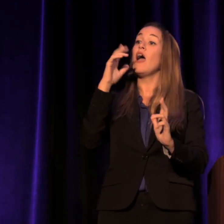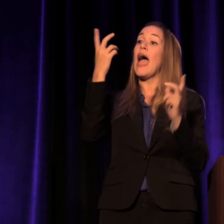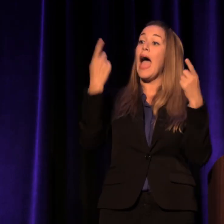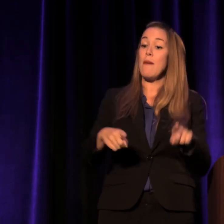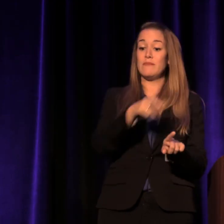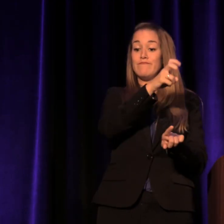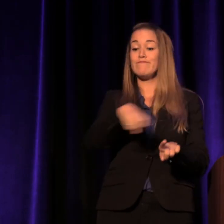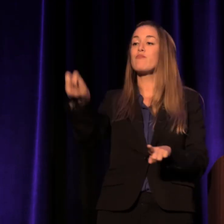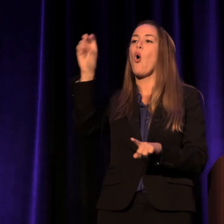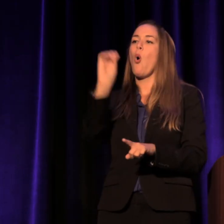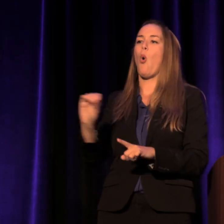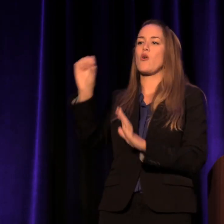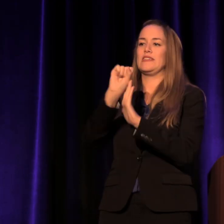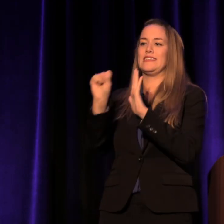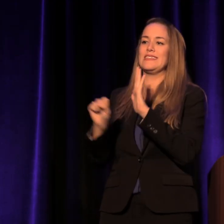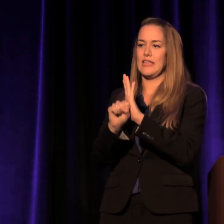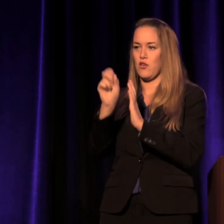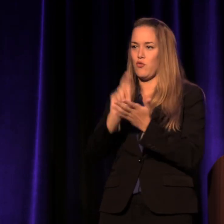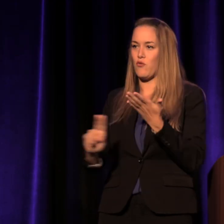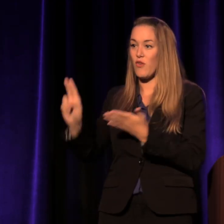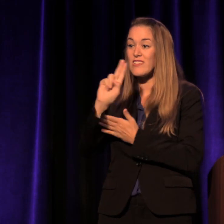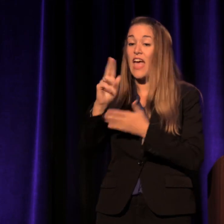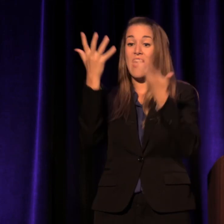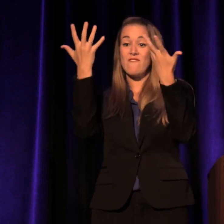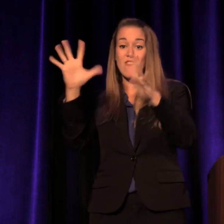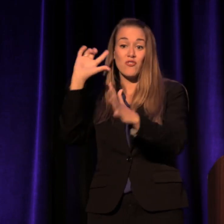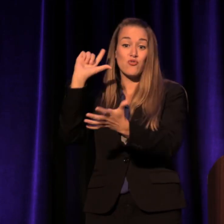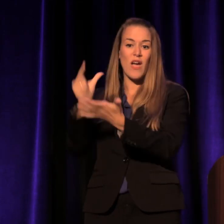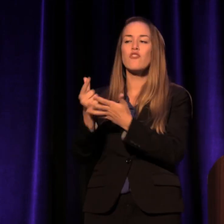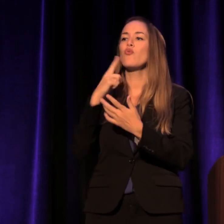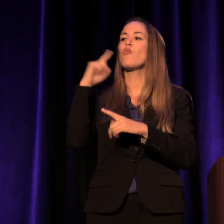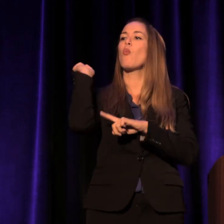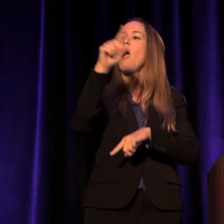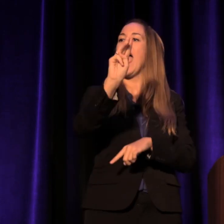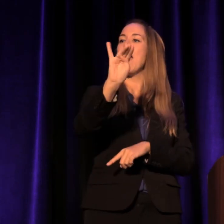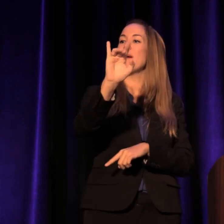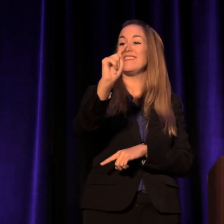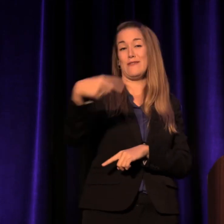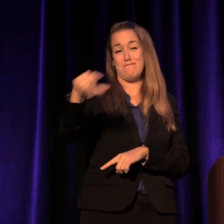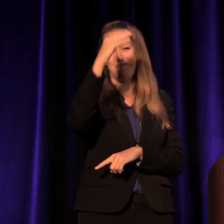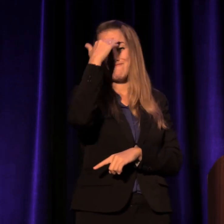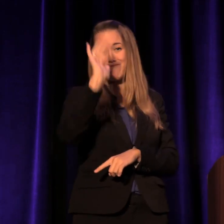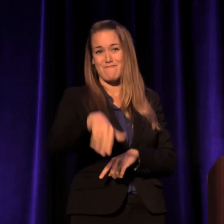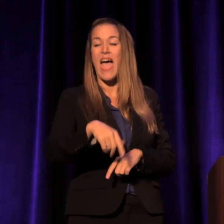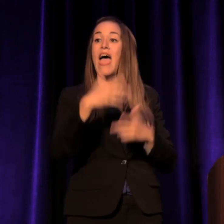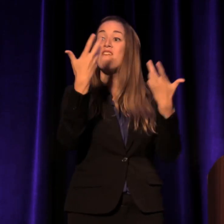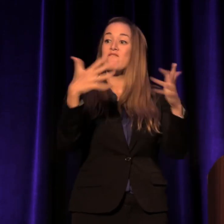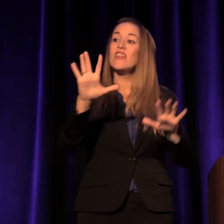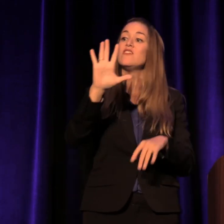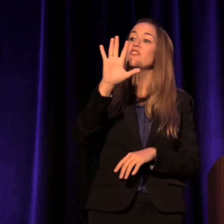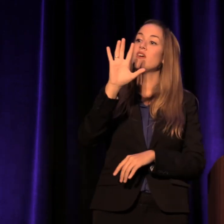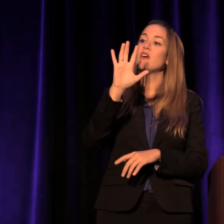From there she went to MIT which I bet you've heard of. And from there she did postdoctoral work at Yale.